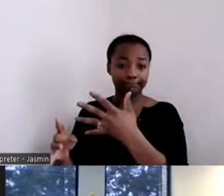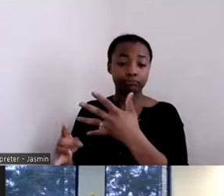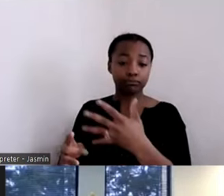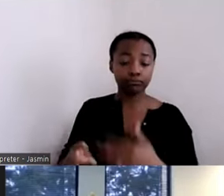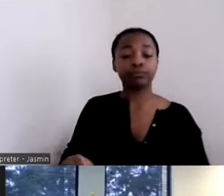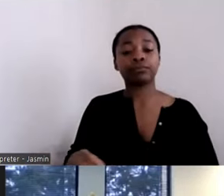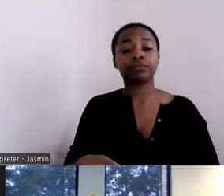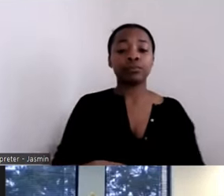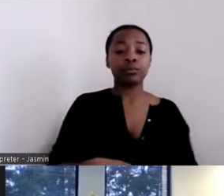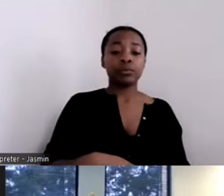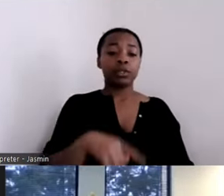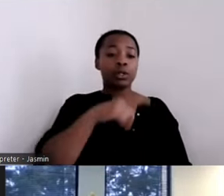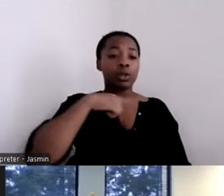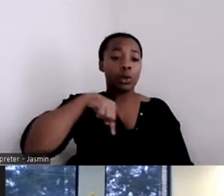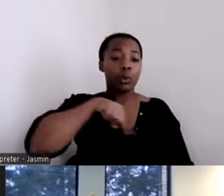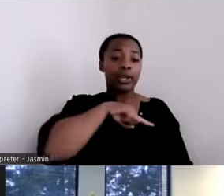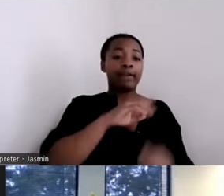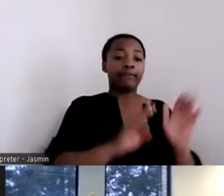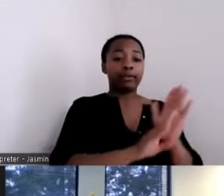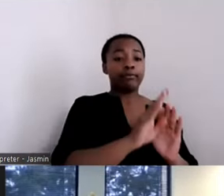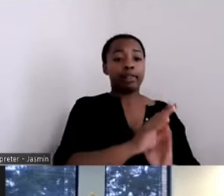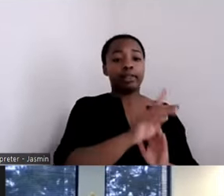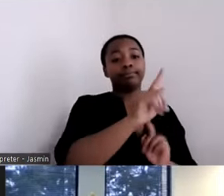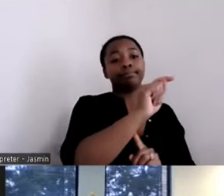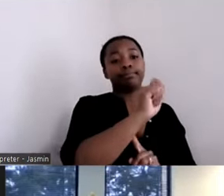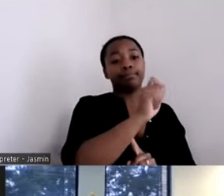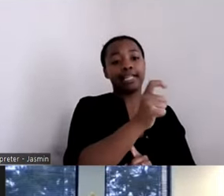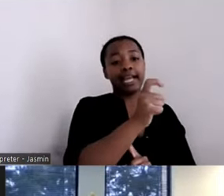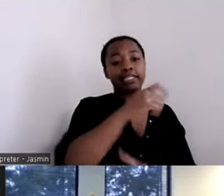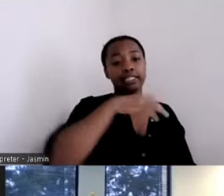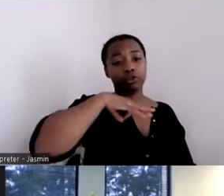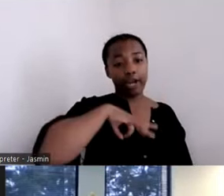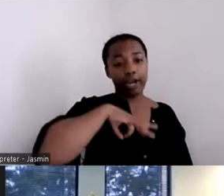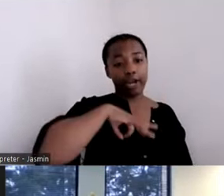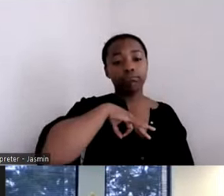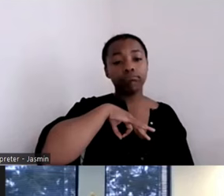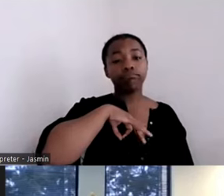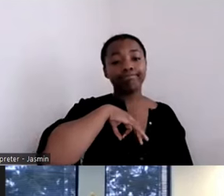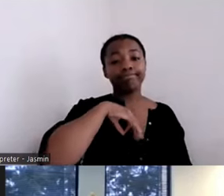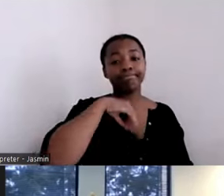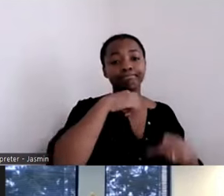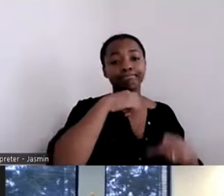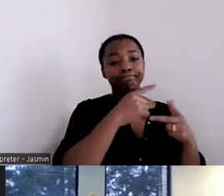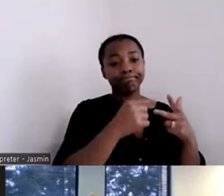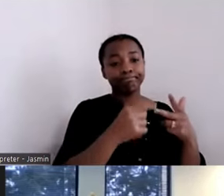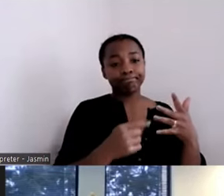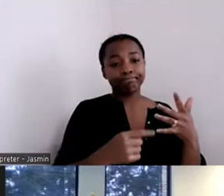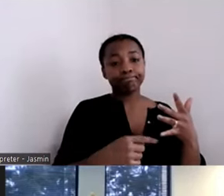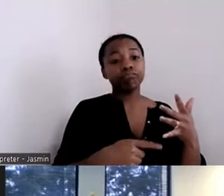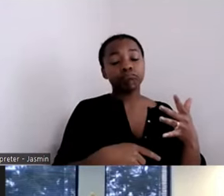development. We have done that, and it has been a big payoff for us, as well as the